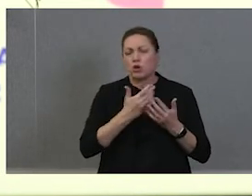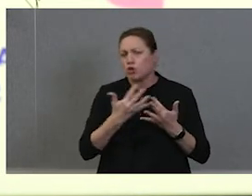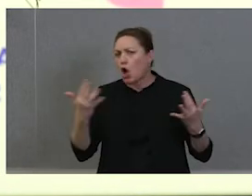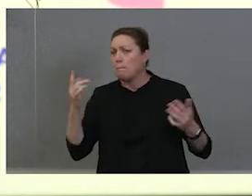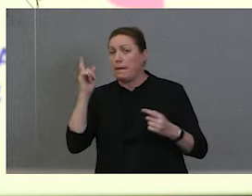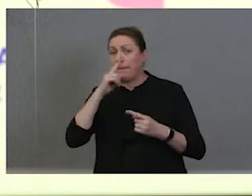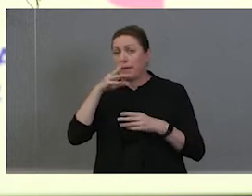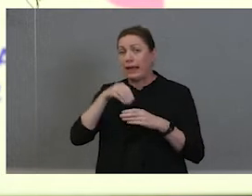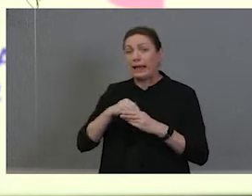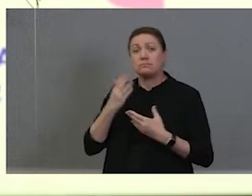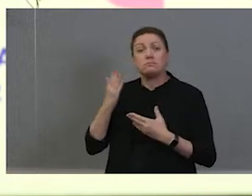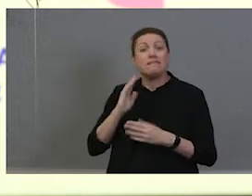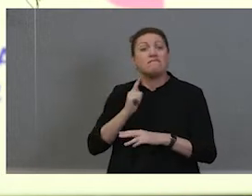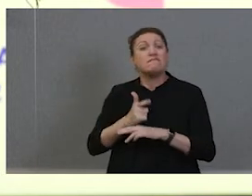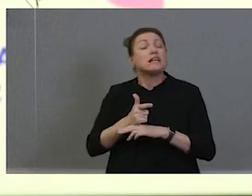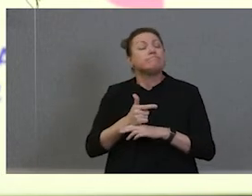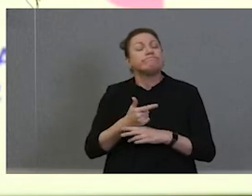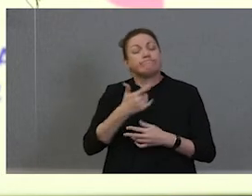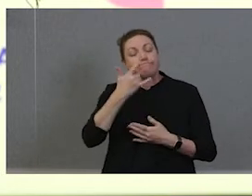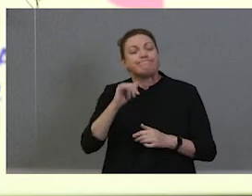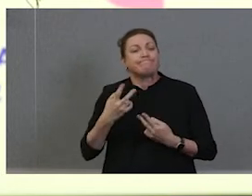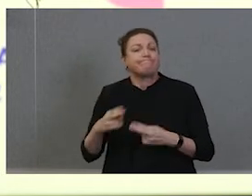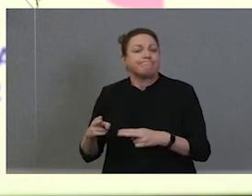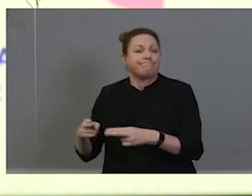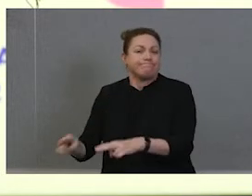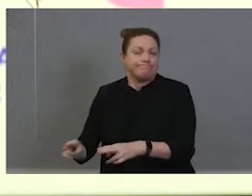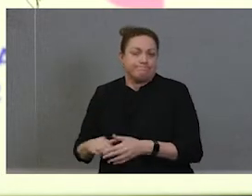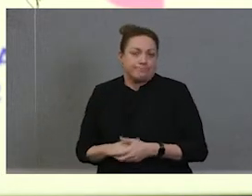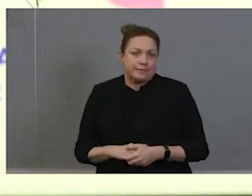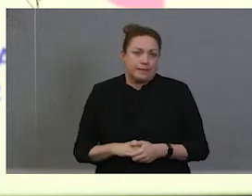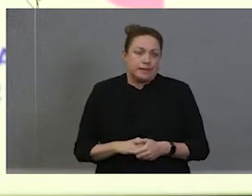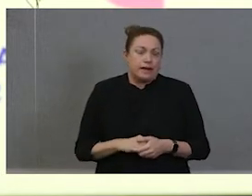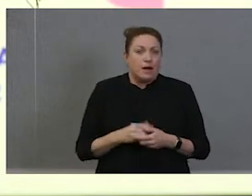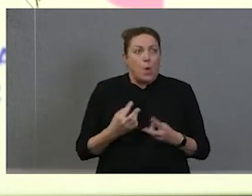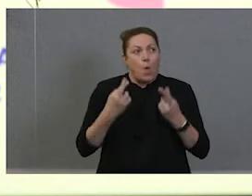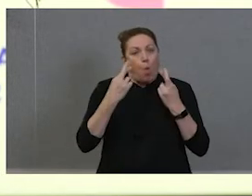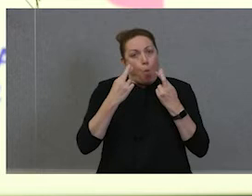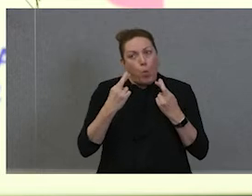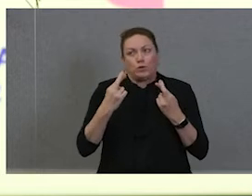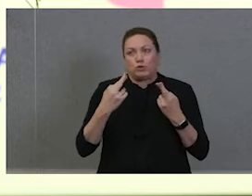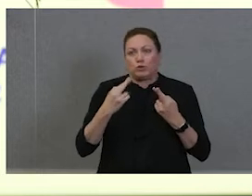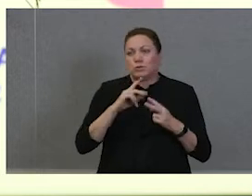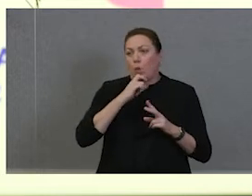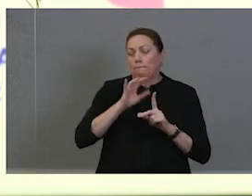no longer with us who are hoping to see a different story by this time and in their lifetimes,